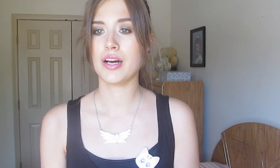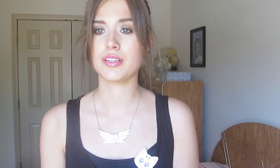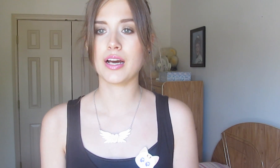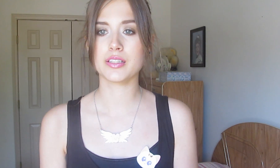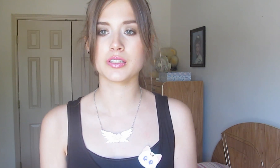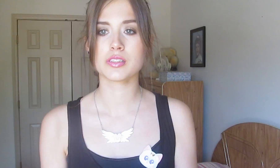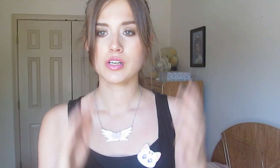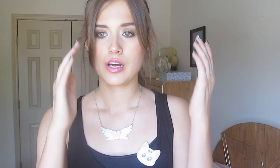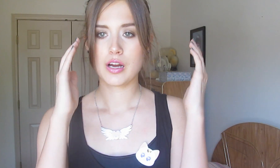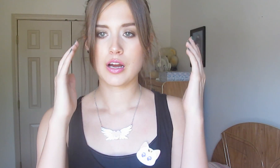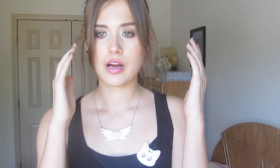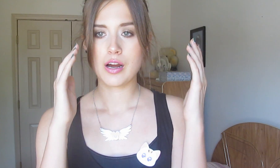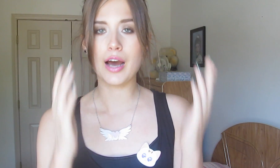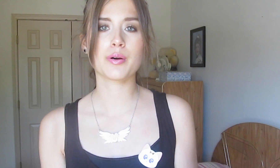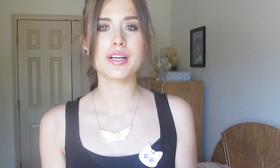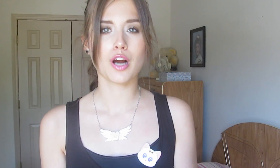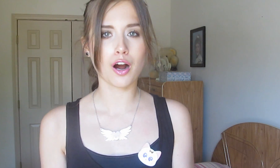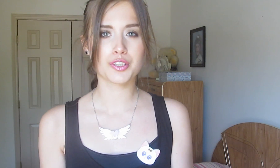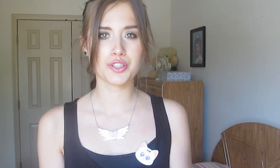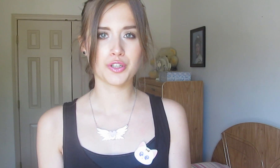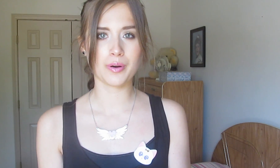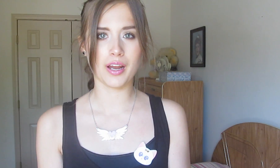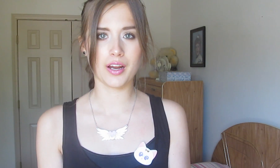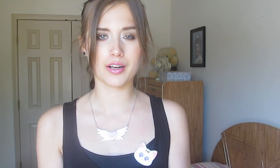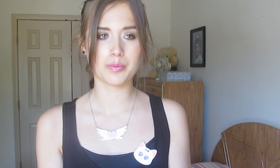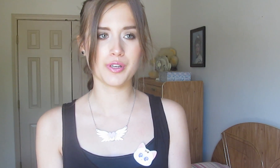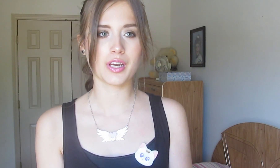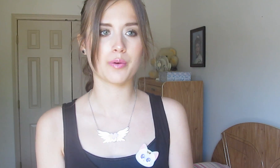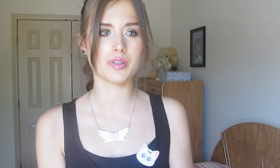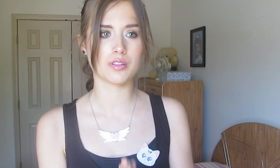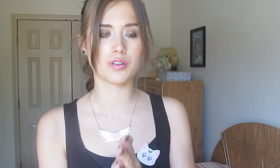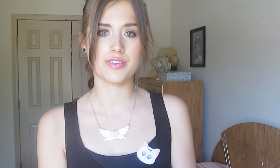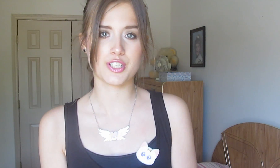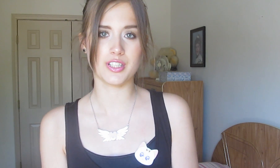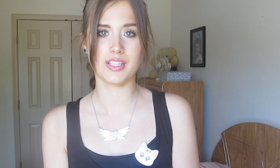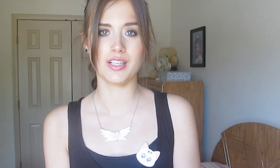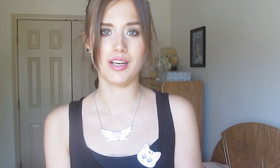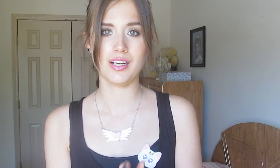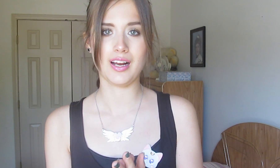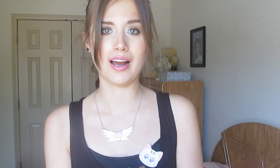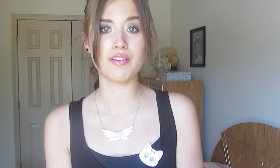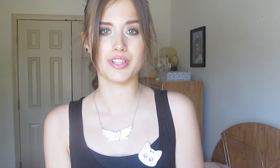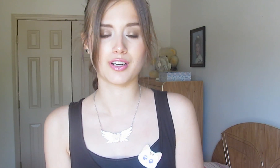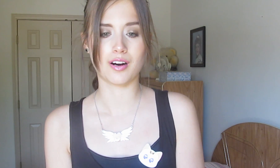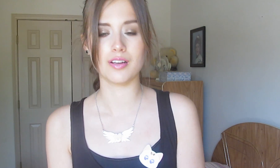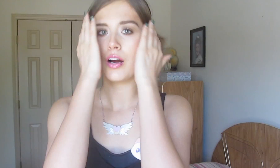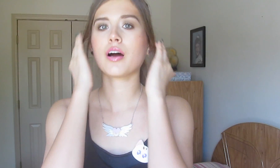And that is, “How do I talk to you and communicate with you efficiently at VidCon?”